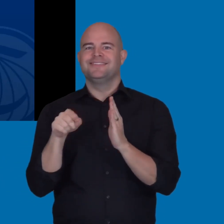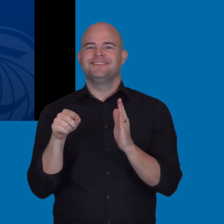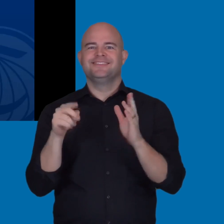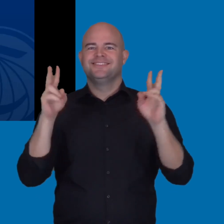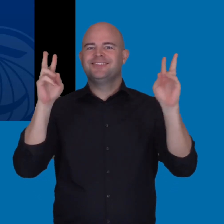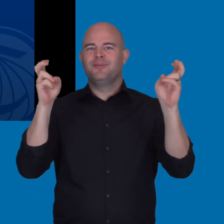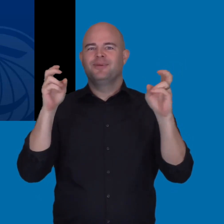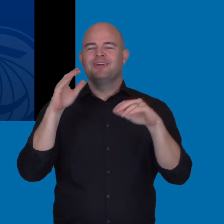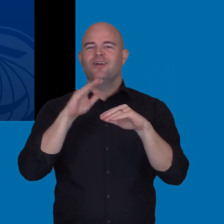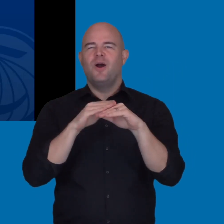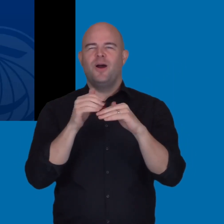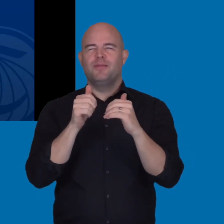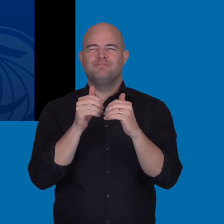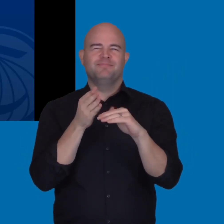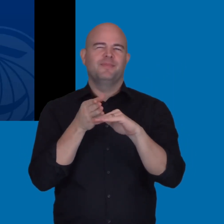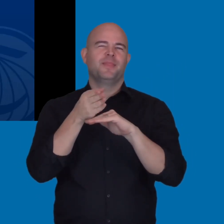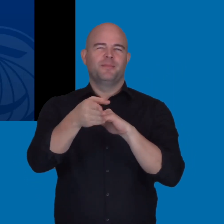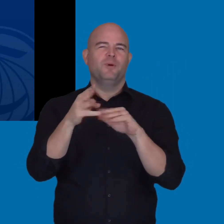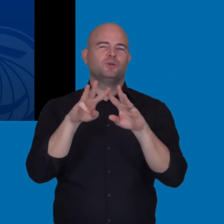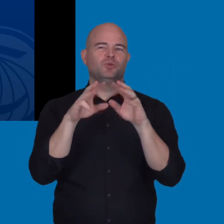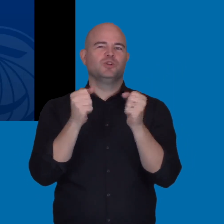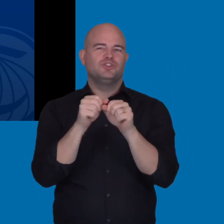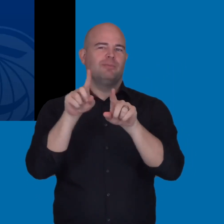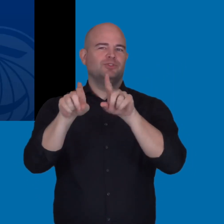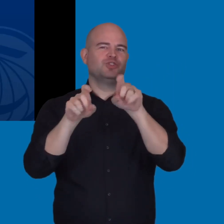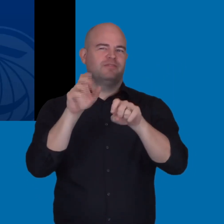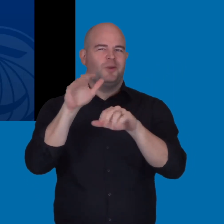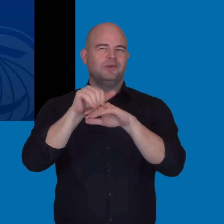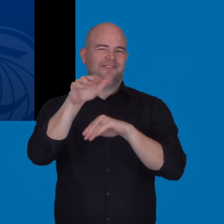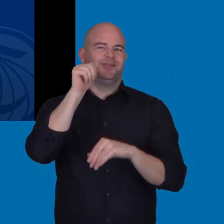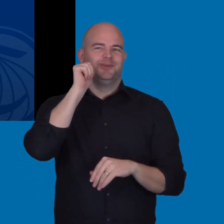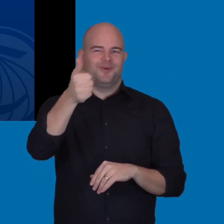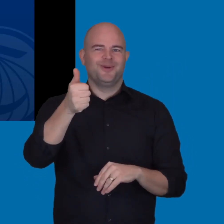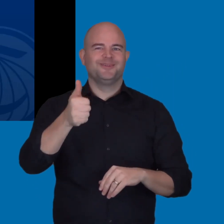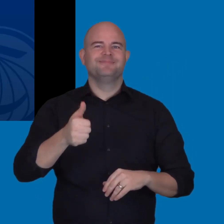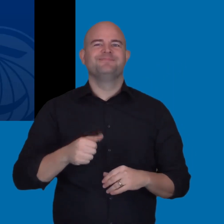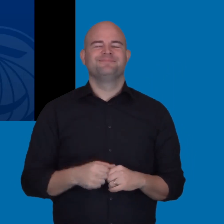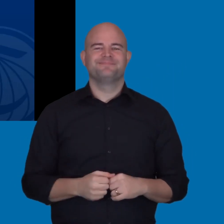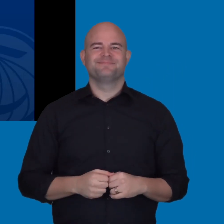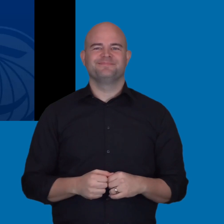in our summer workshop, consider including a comment requesting this topic on the post workshop survey.